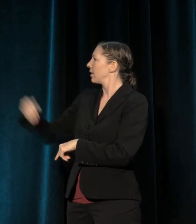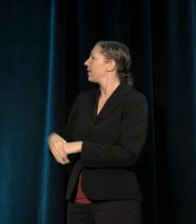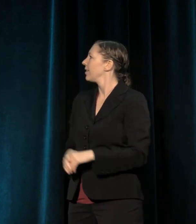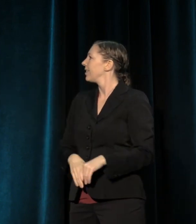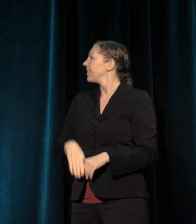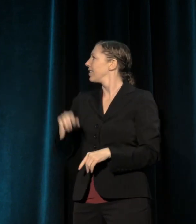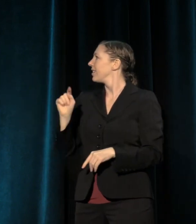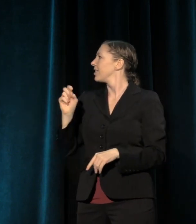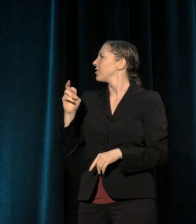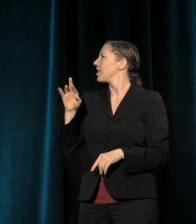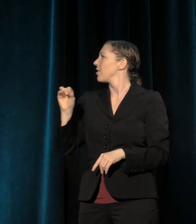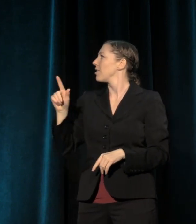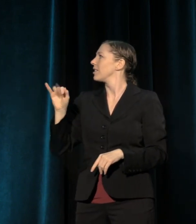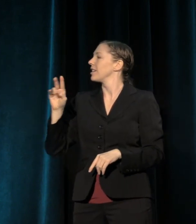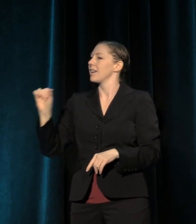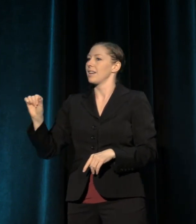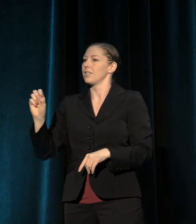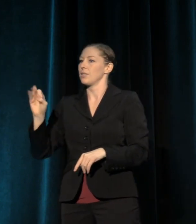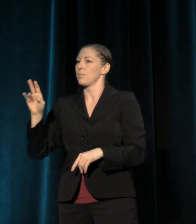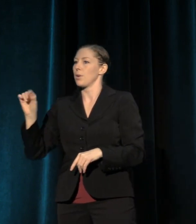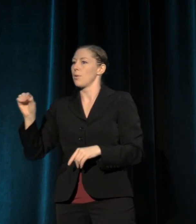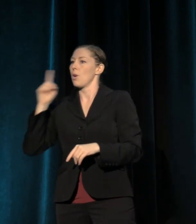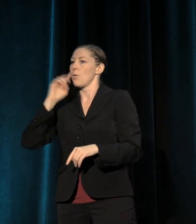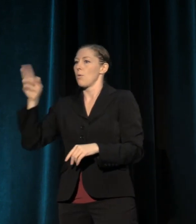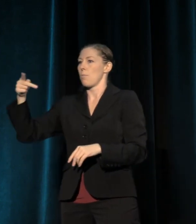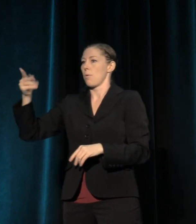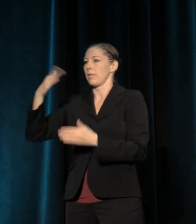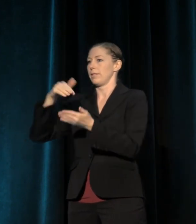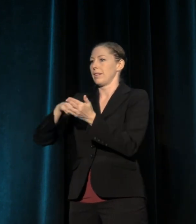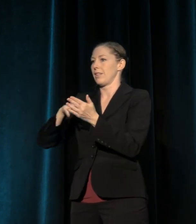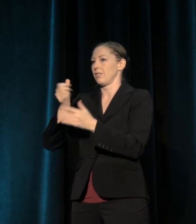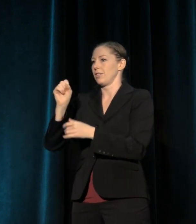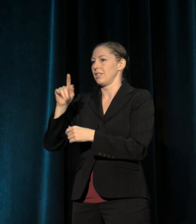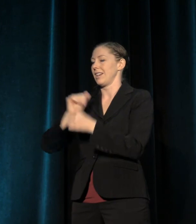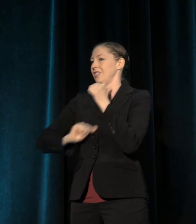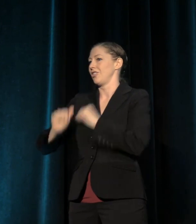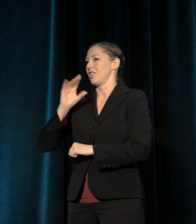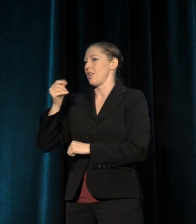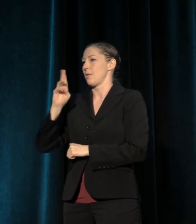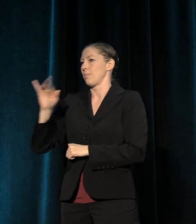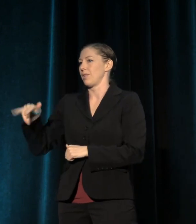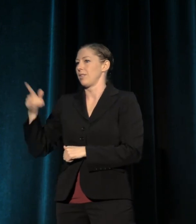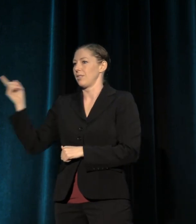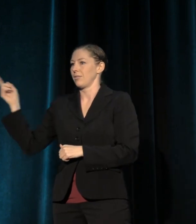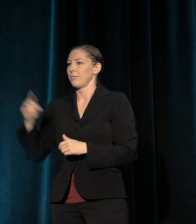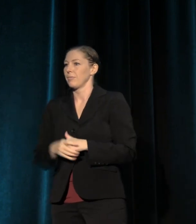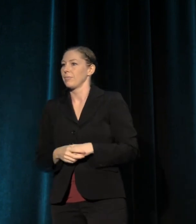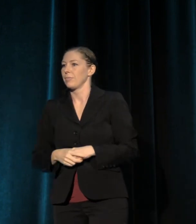is going to play an encore performance at Portland Center Stage at the Armory. Thank you very much for being with us at the plenary this morning.